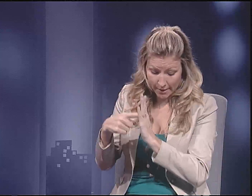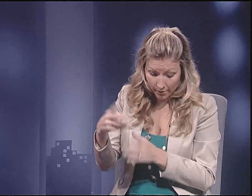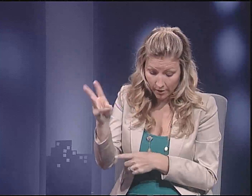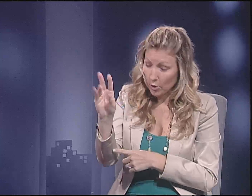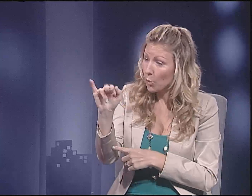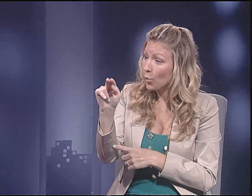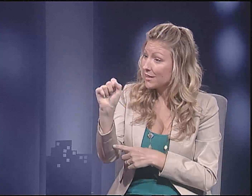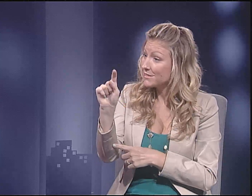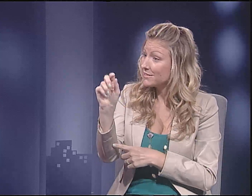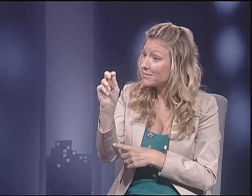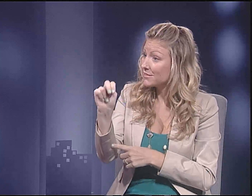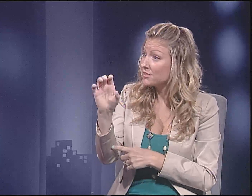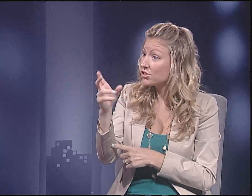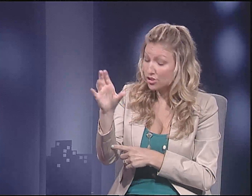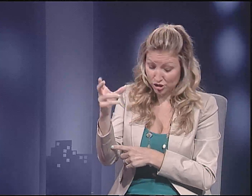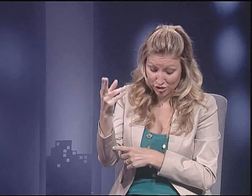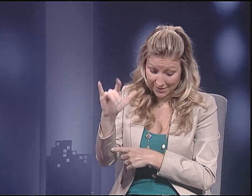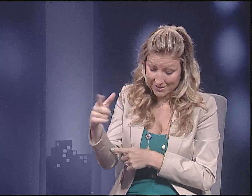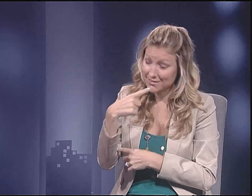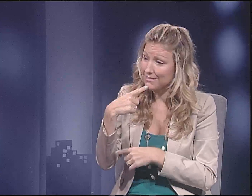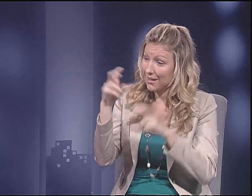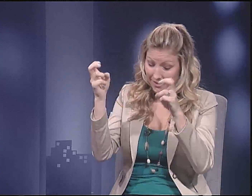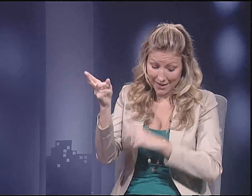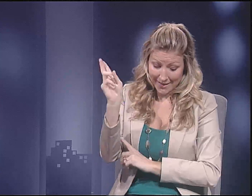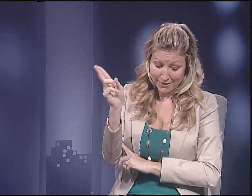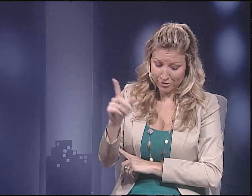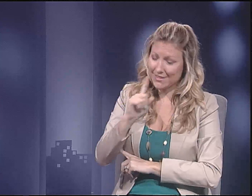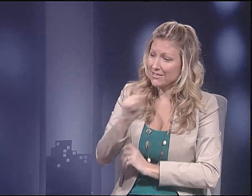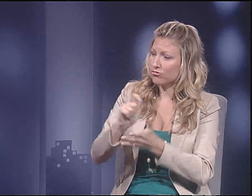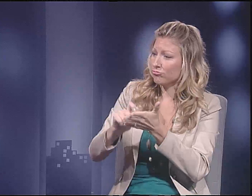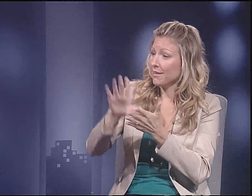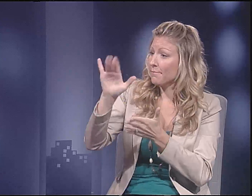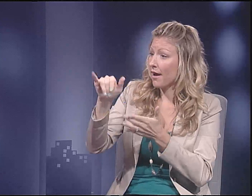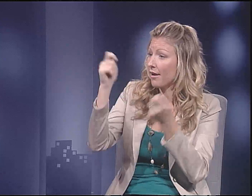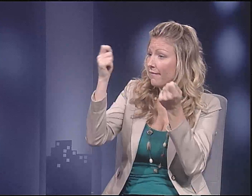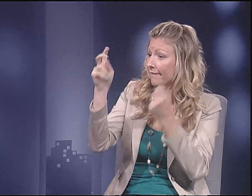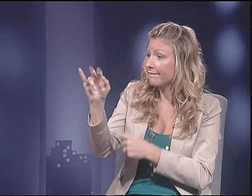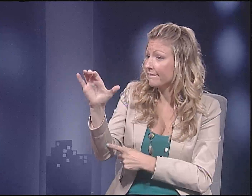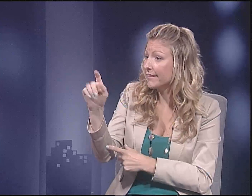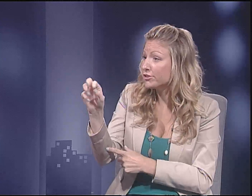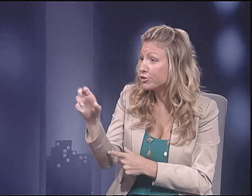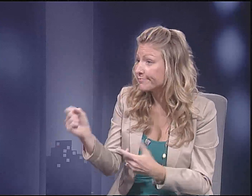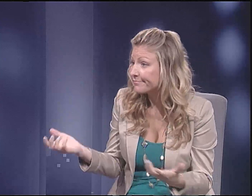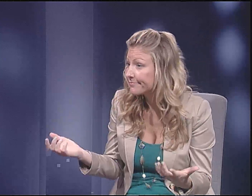because I know a lot of people have different perspectives on history. Like for example, Winston Churchill said that,